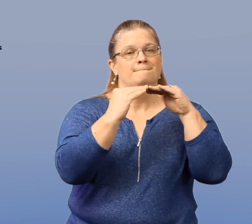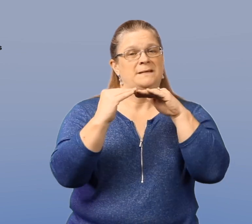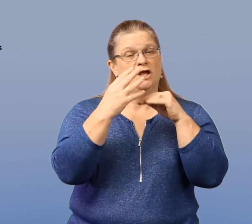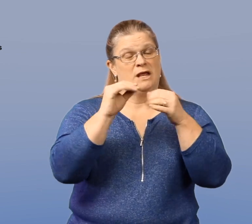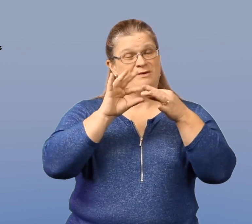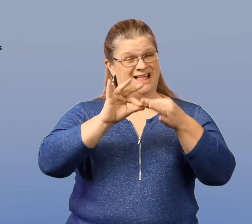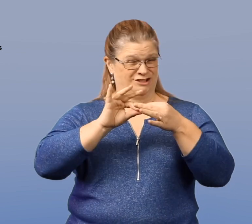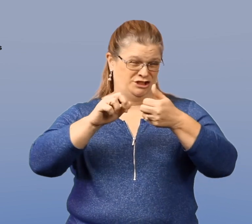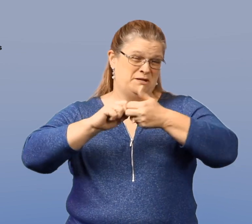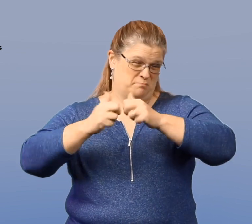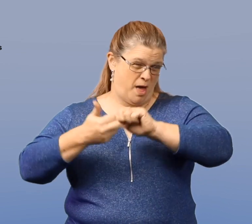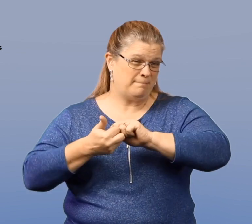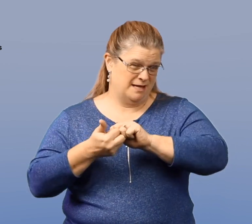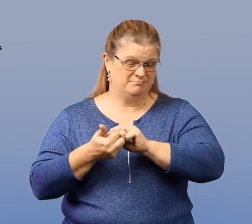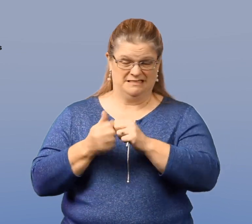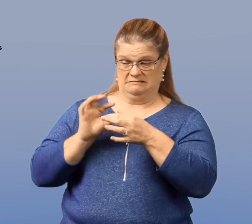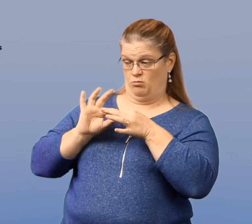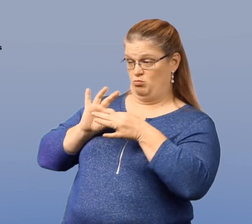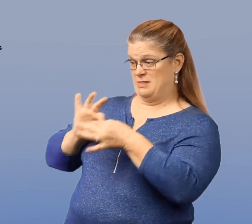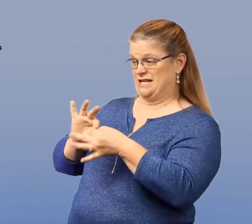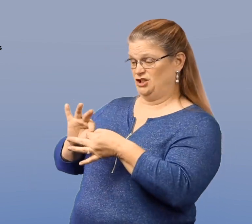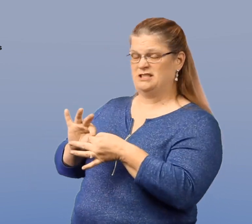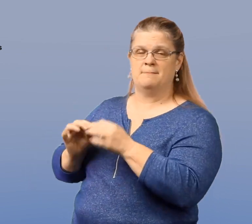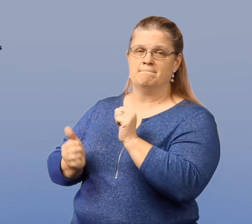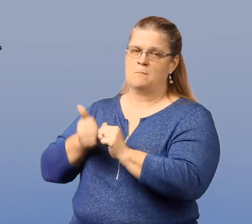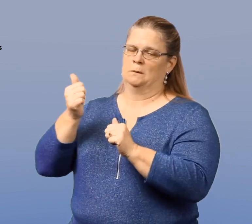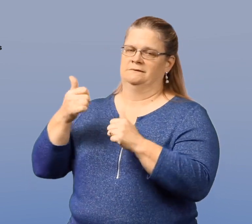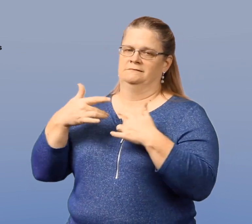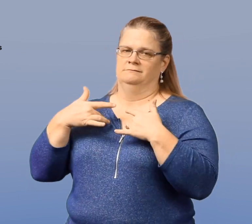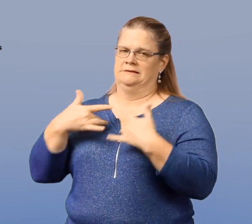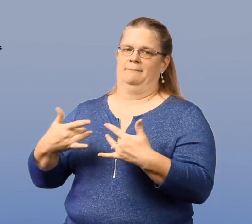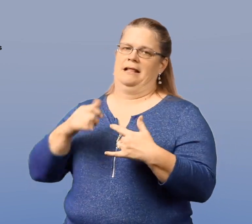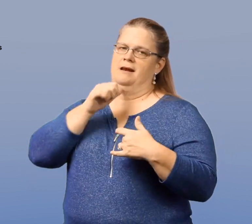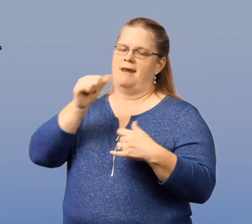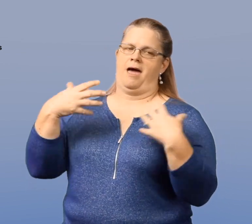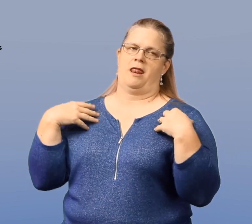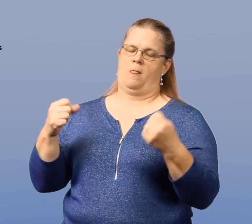peer relationship problems, meaning unhealthy relationships.